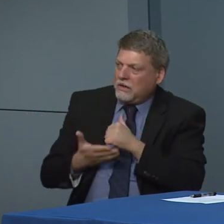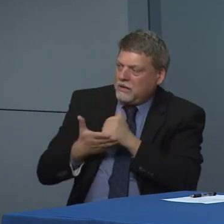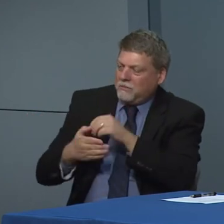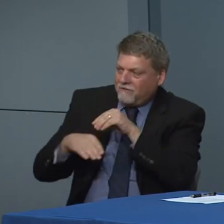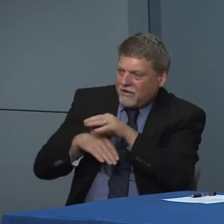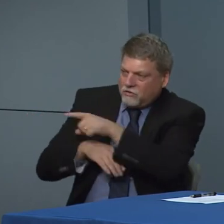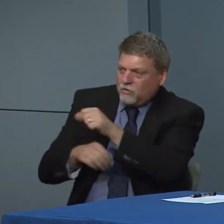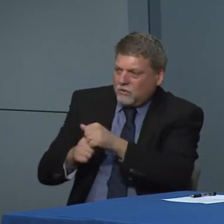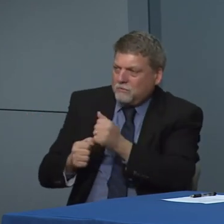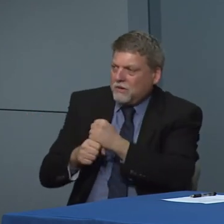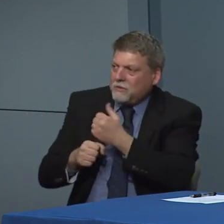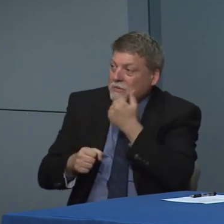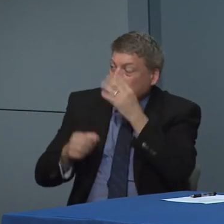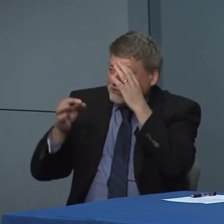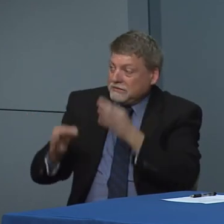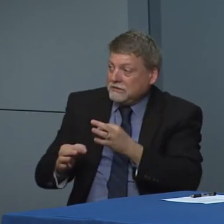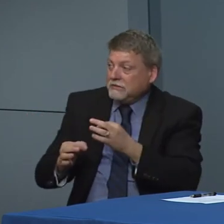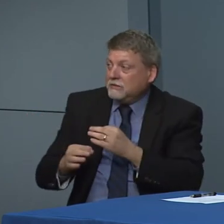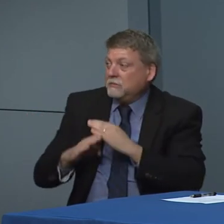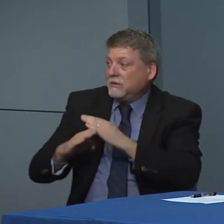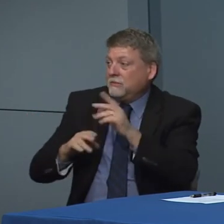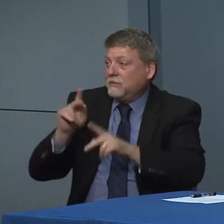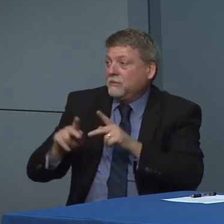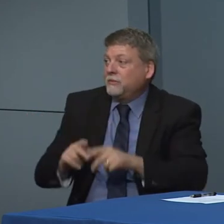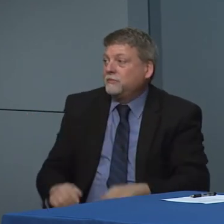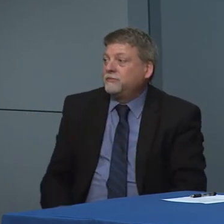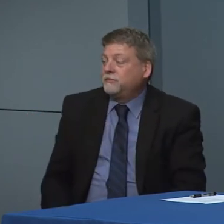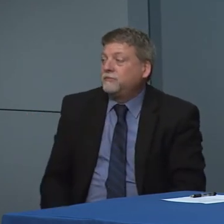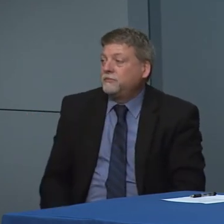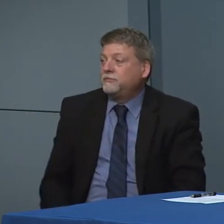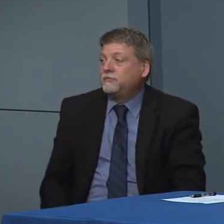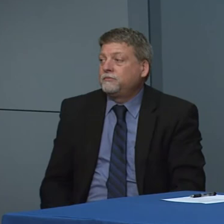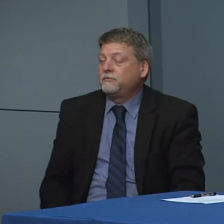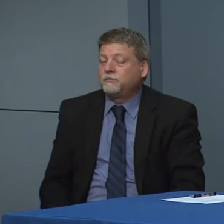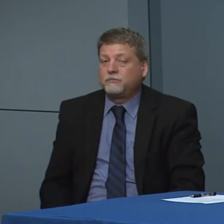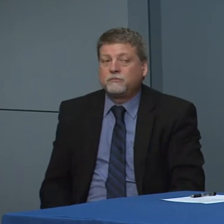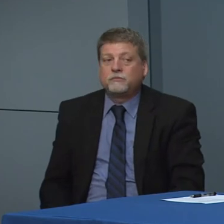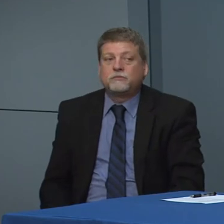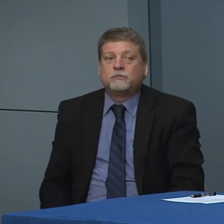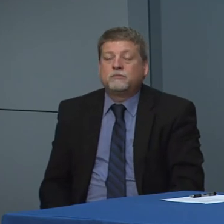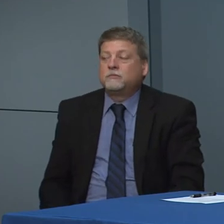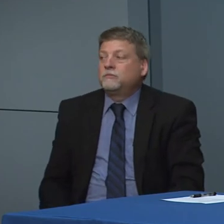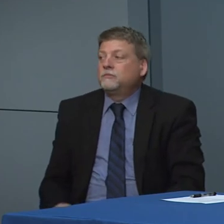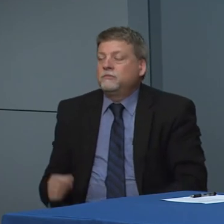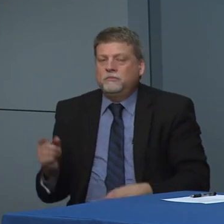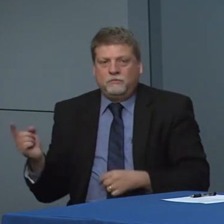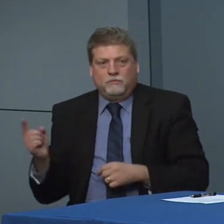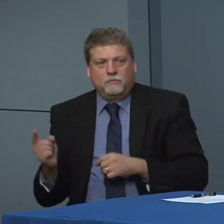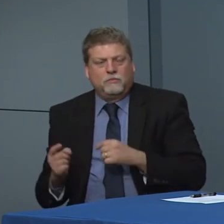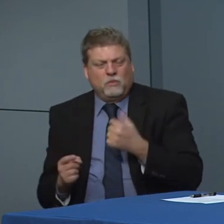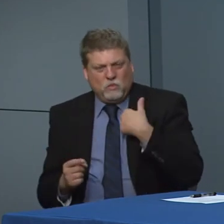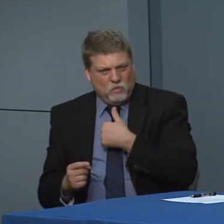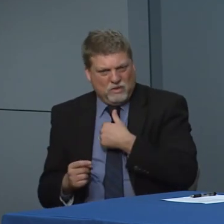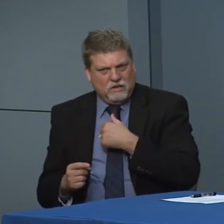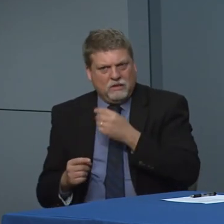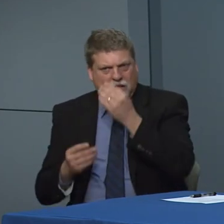decisions for the people of North Carolina. We and others have reported last night that there were 17